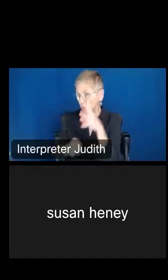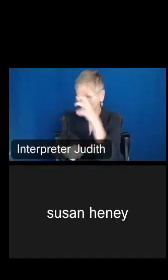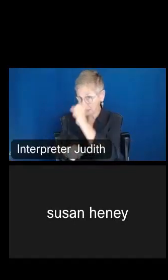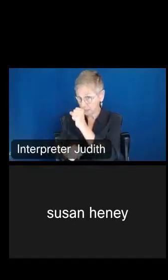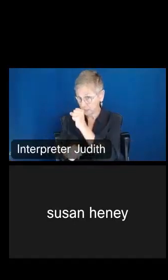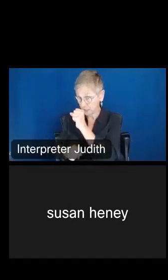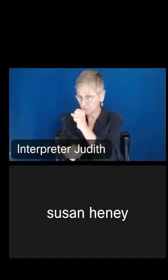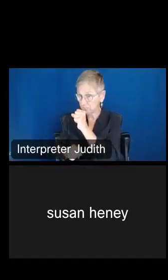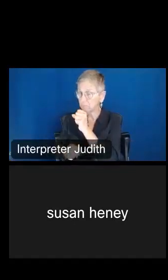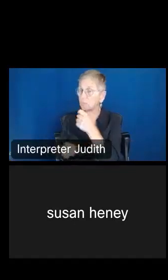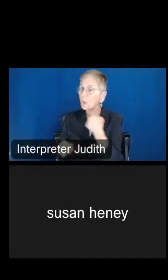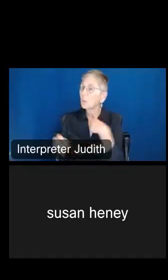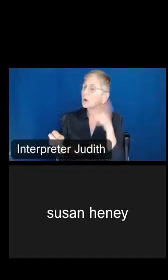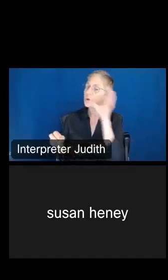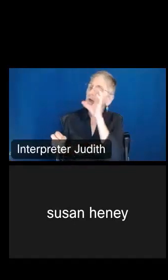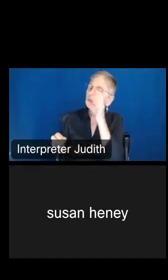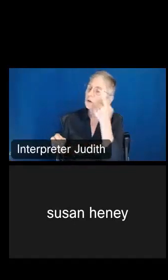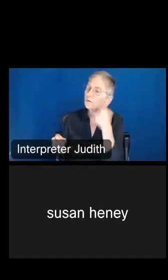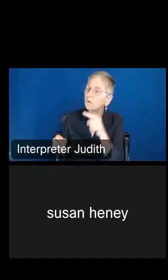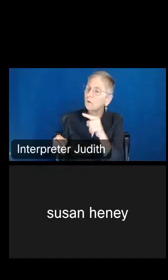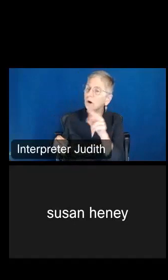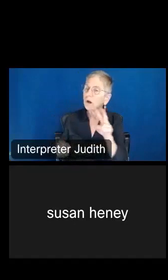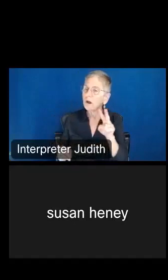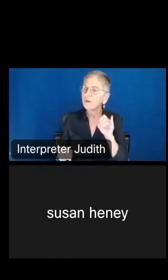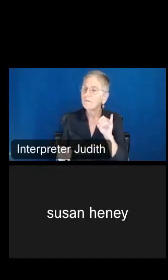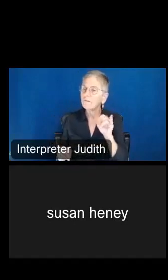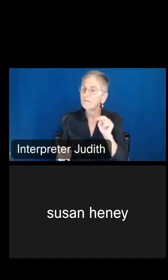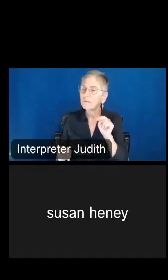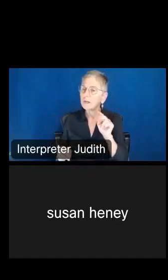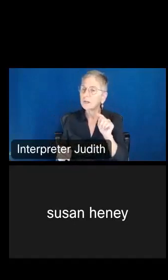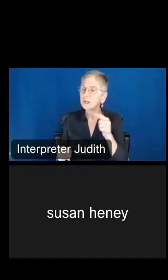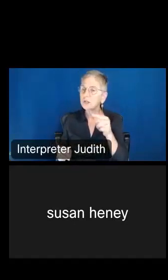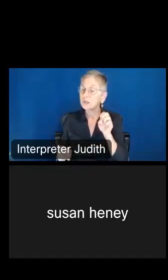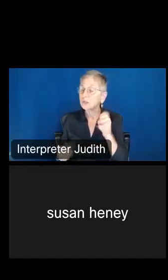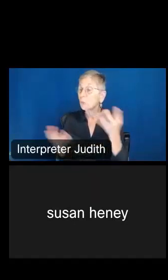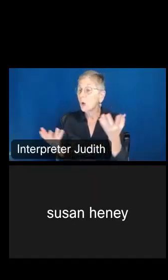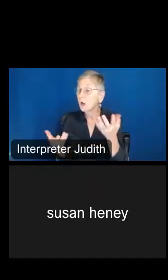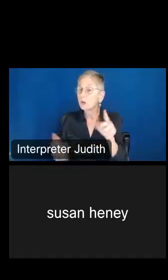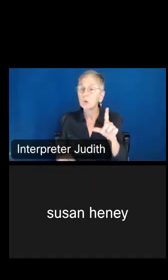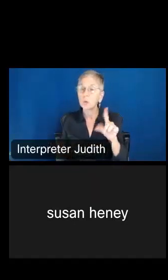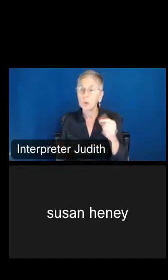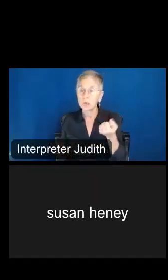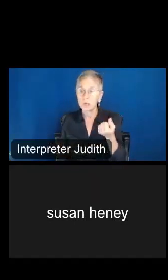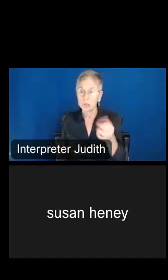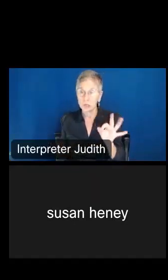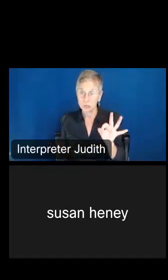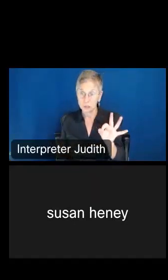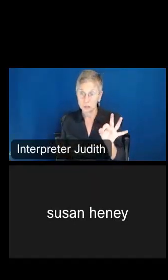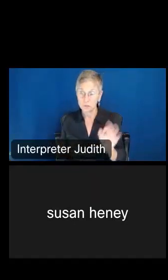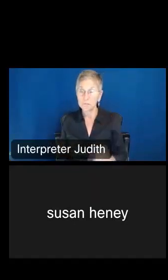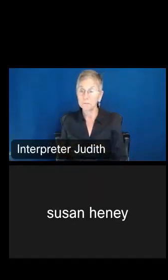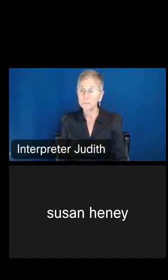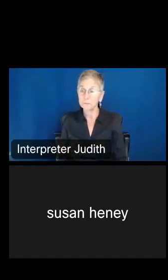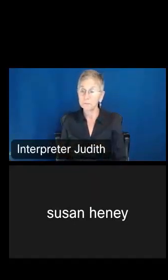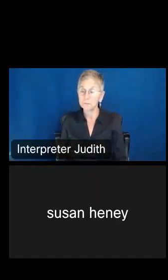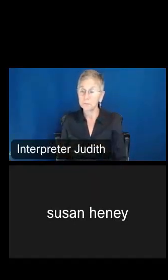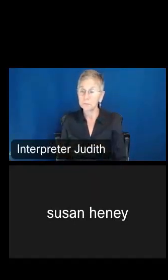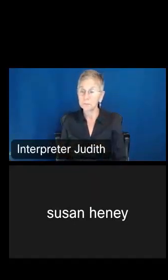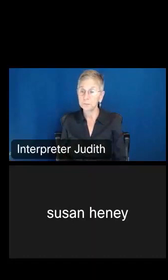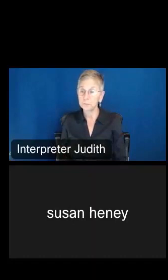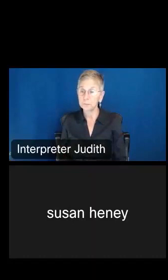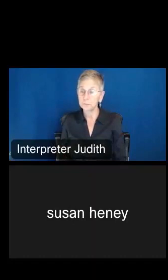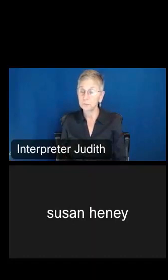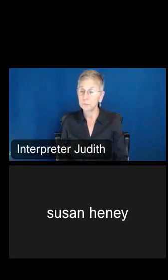to look for the vintage of 2019. And once we've gotten to our variables, we